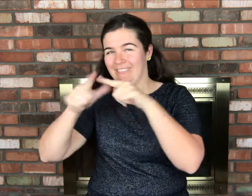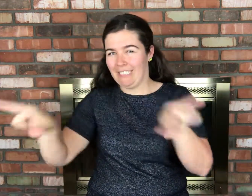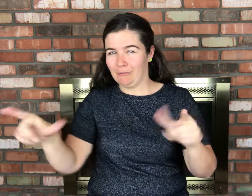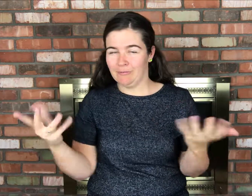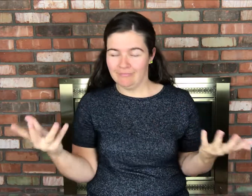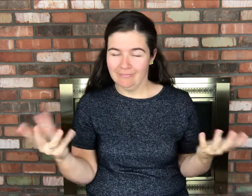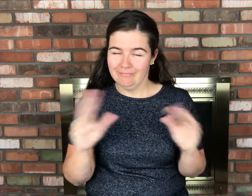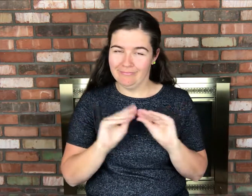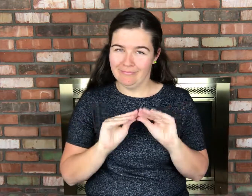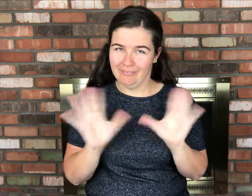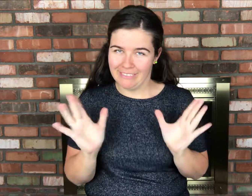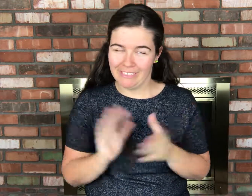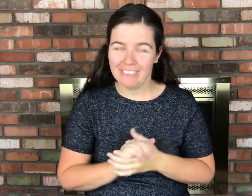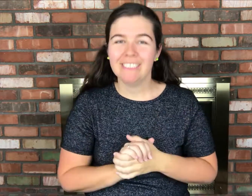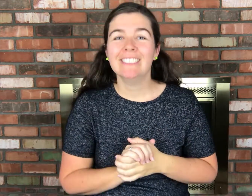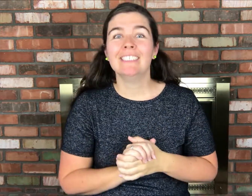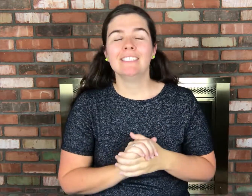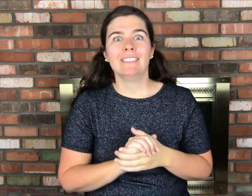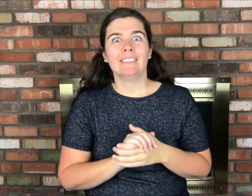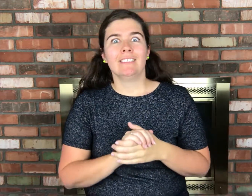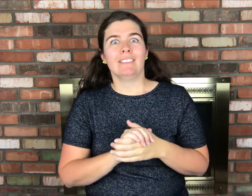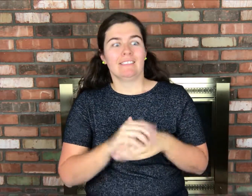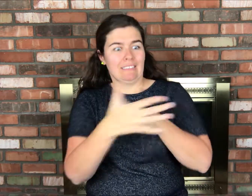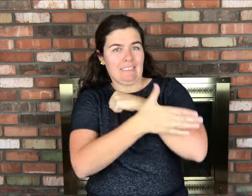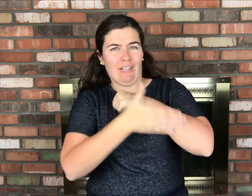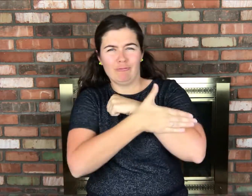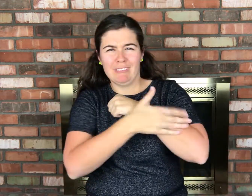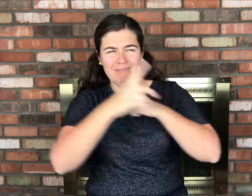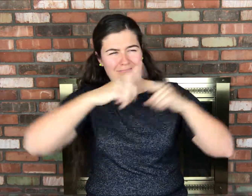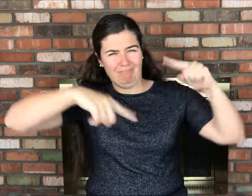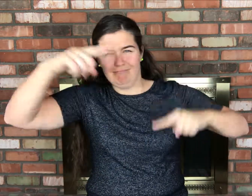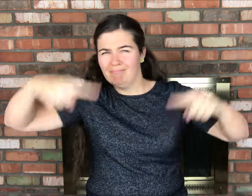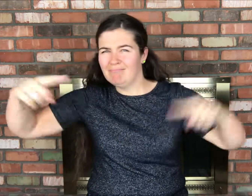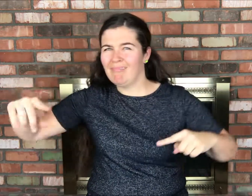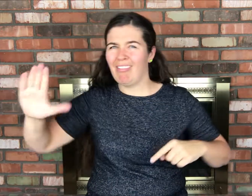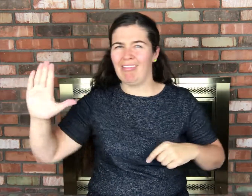very obvious... countries have such diversity